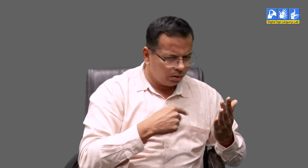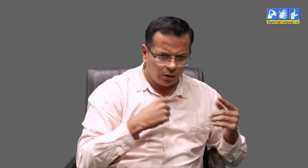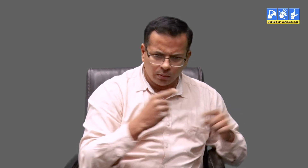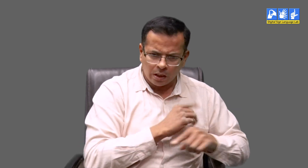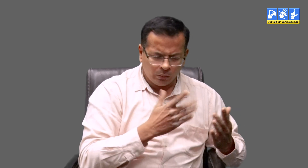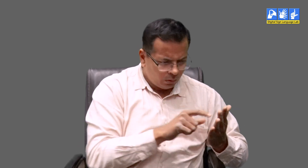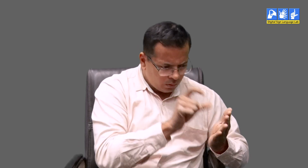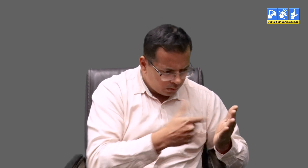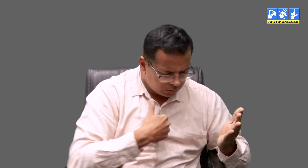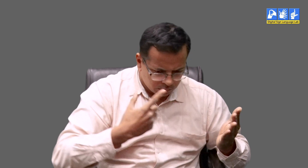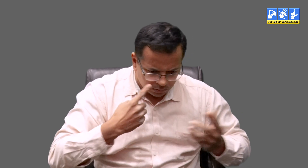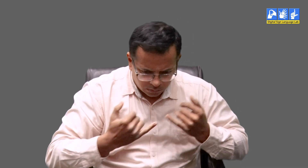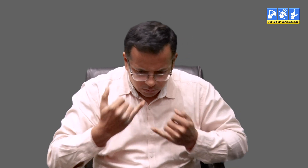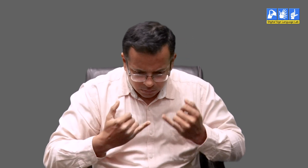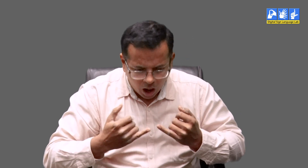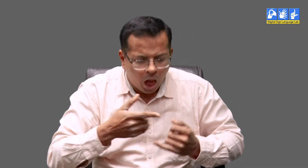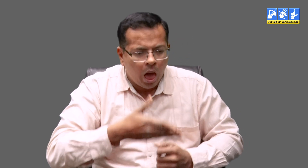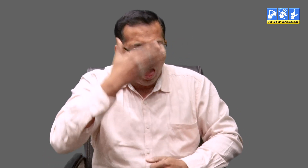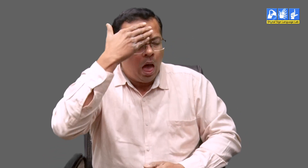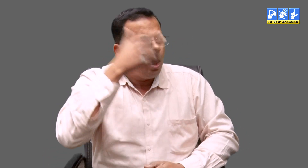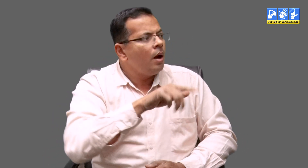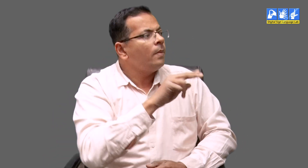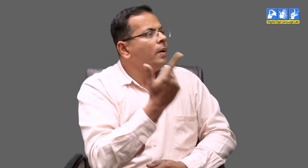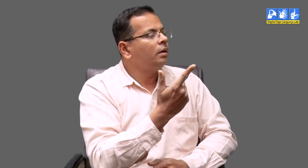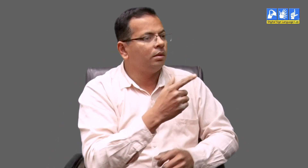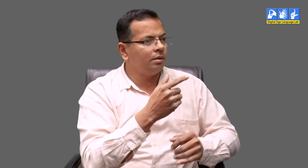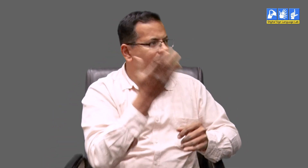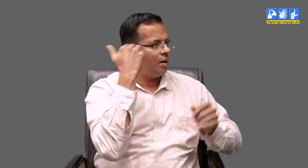then I would read the same news again. I would try to figure out where I went wrong in understanding the article.